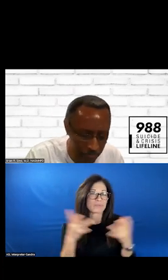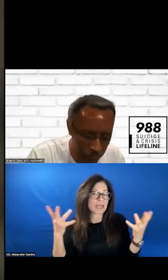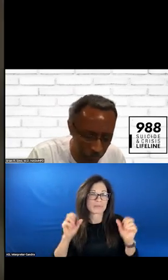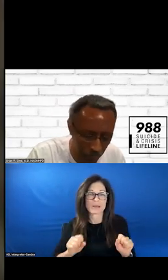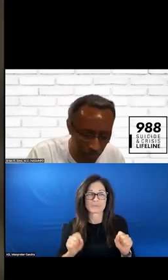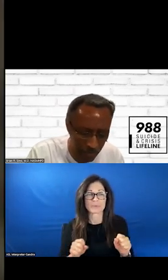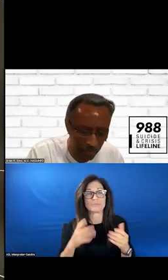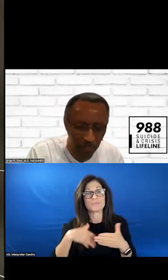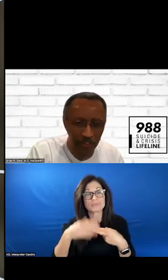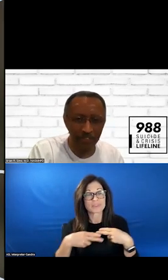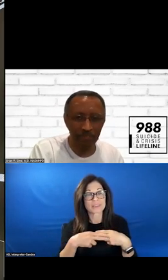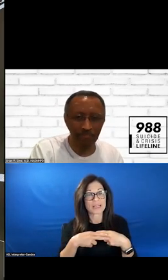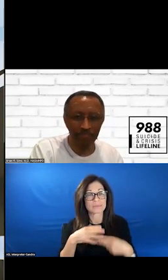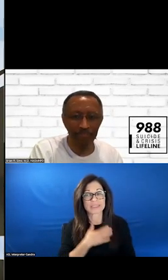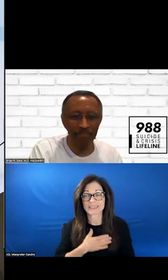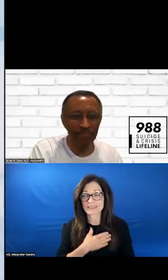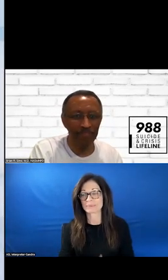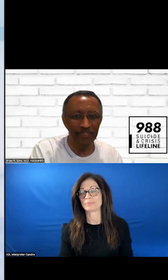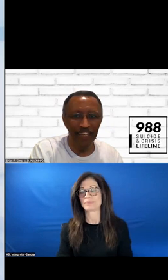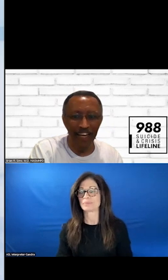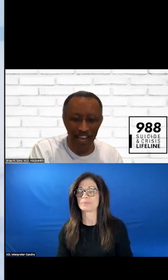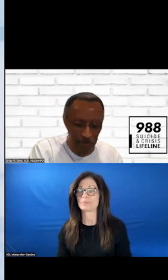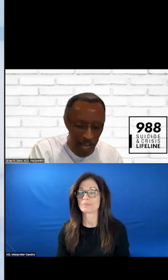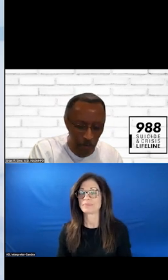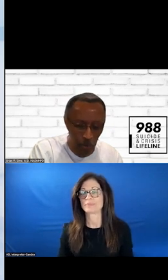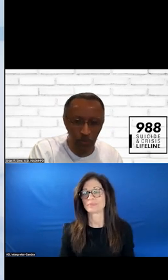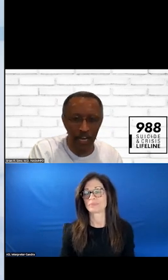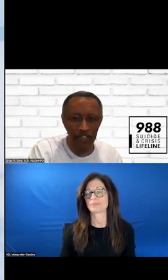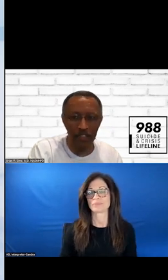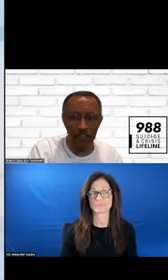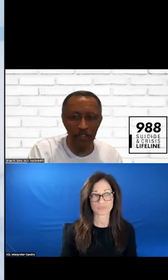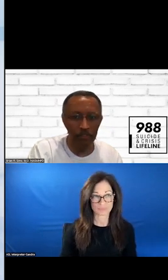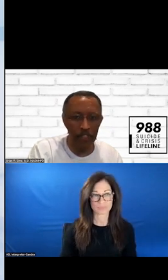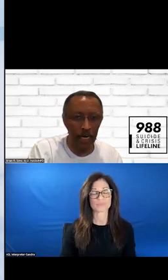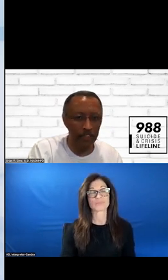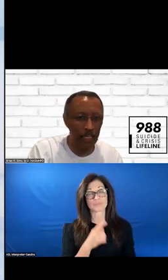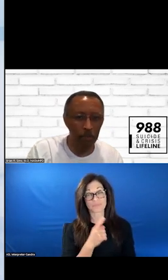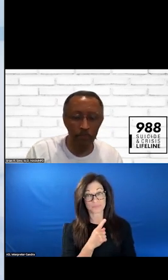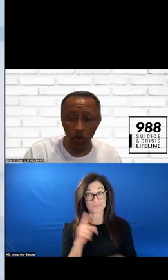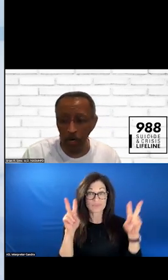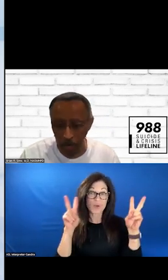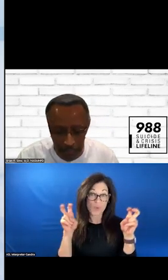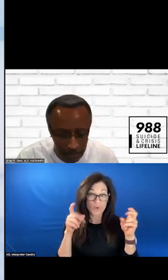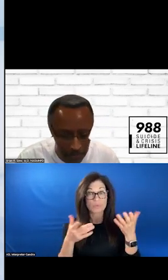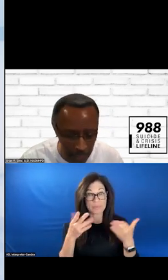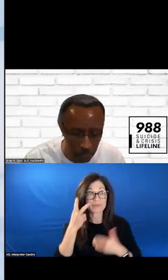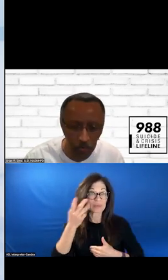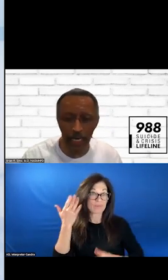WE HAVE A QUOTE THAT YOU HAVE SEEN BEFORE BECAUSE THIS IS GOING